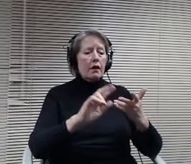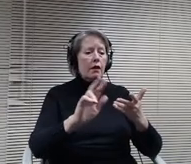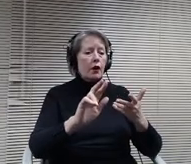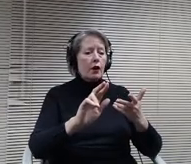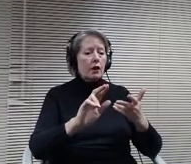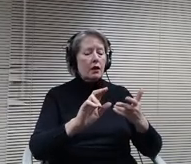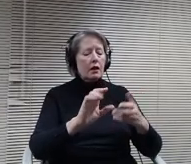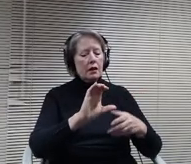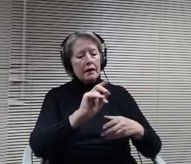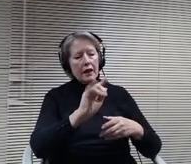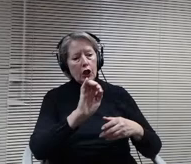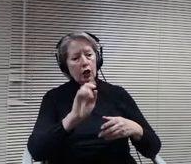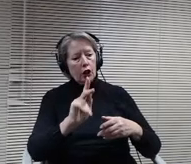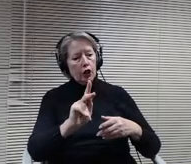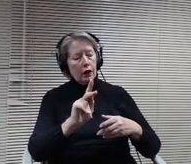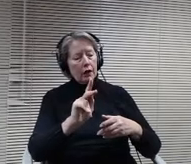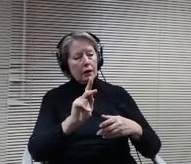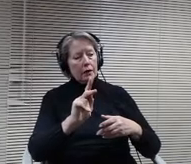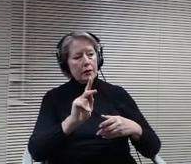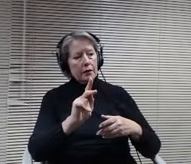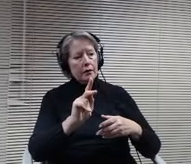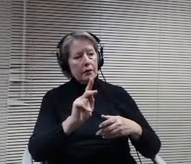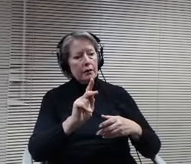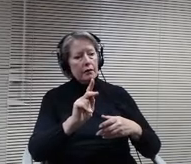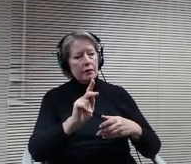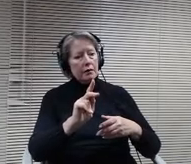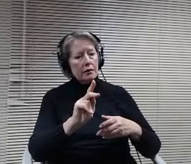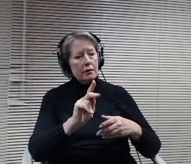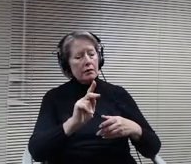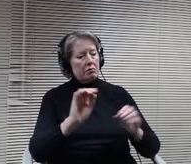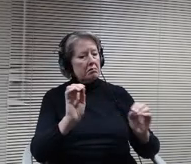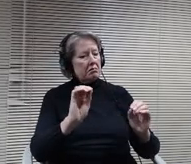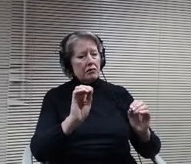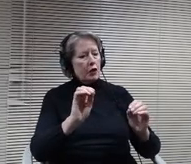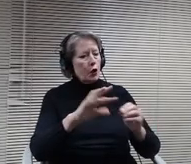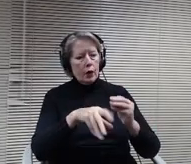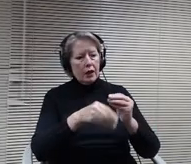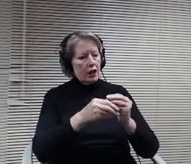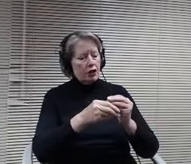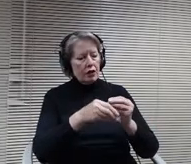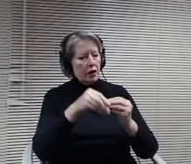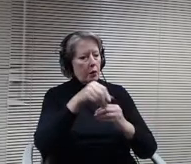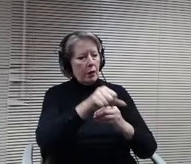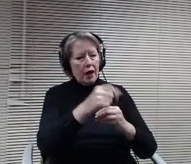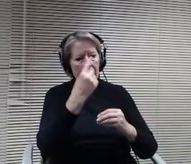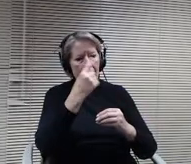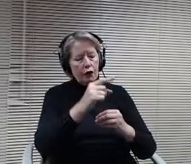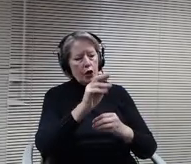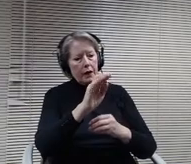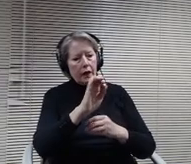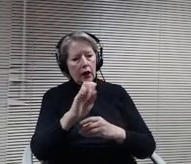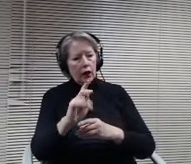amount paid for the clerk, even though they have several responsibilities to carry out.